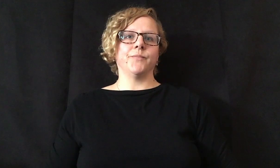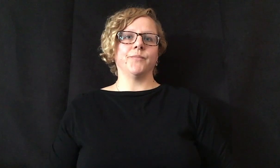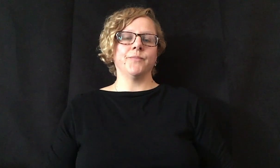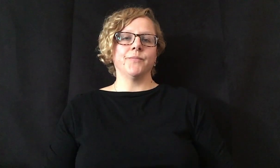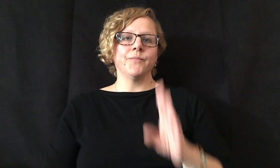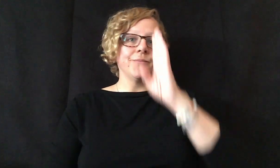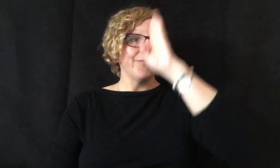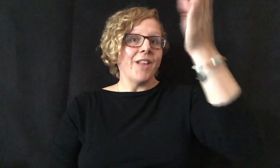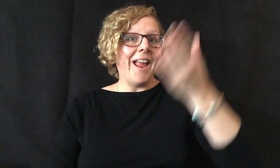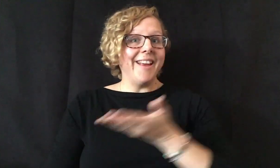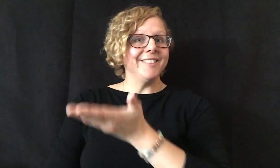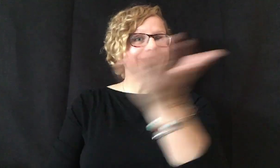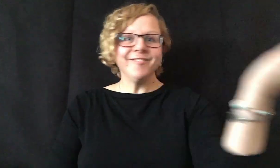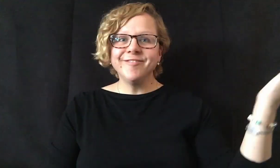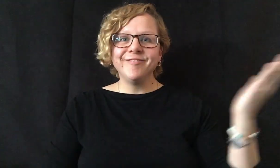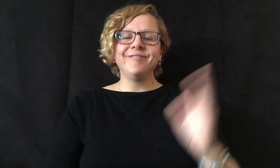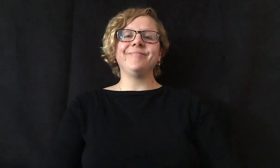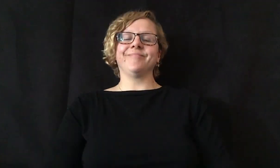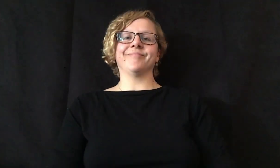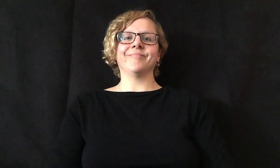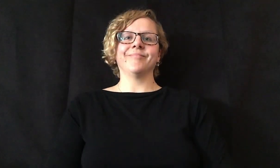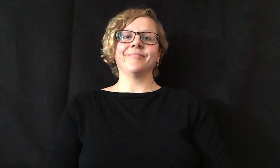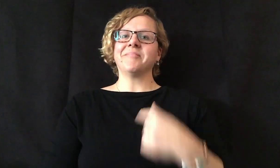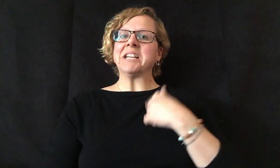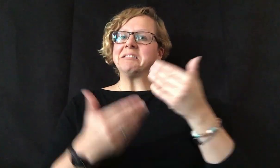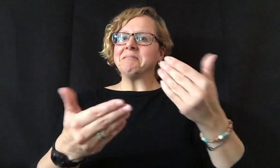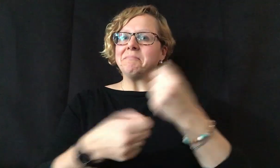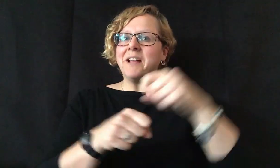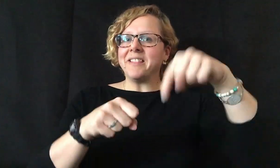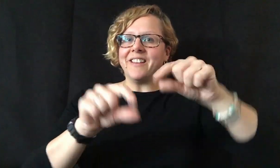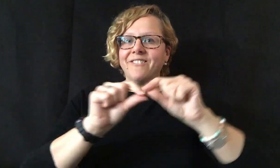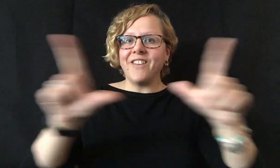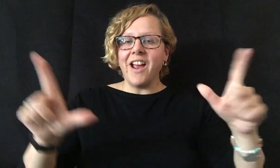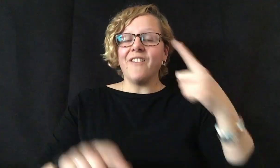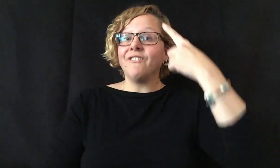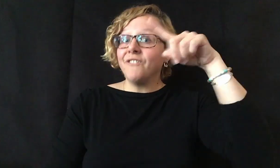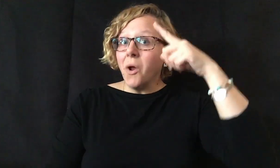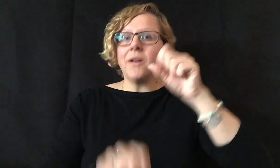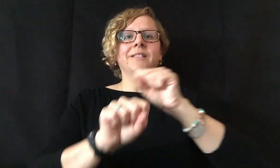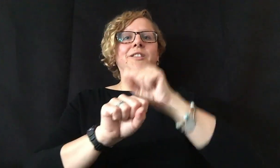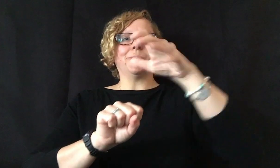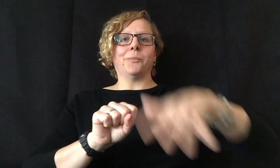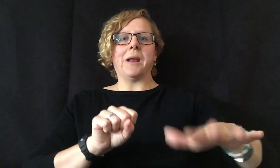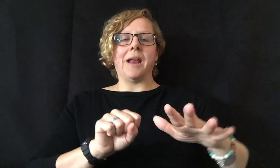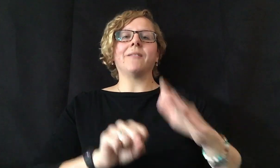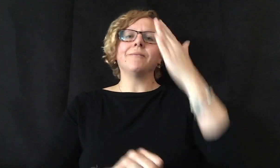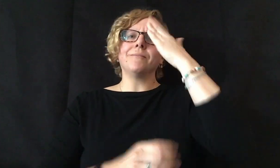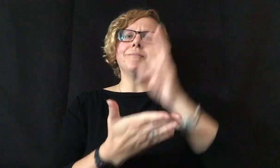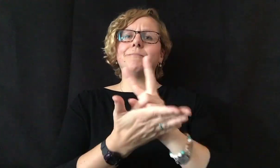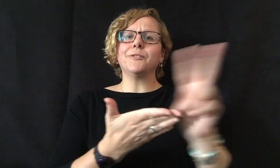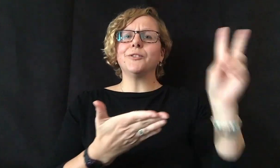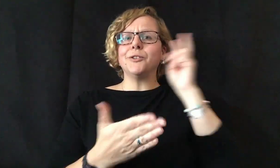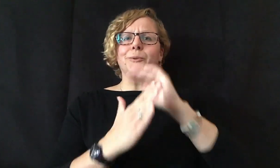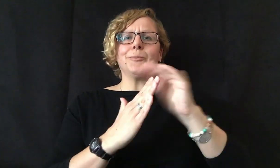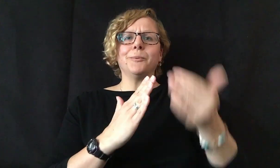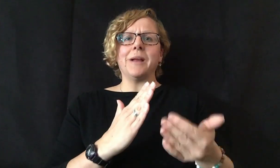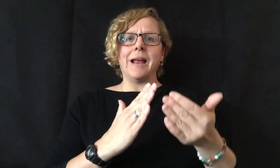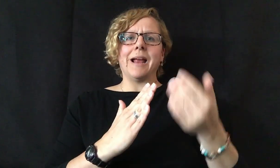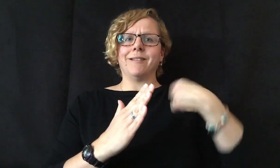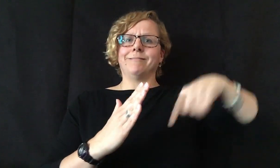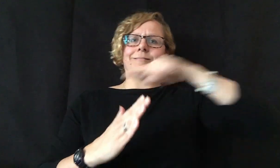I have taken the initiatives for S5WAVES to make this vlog. Two weekends ago we hosted our